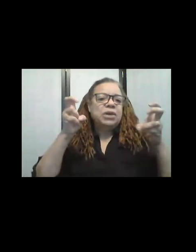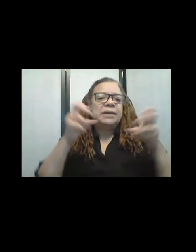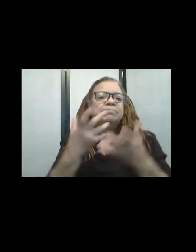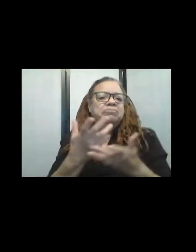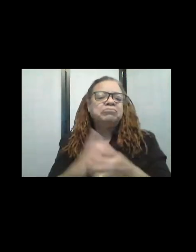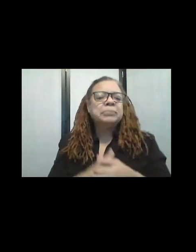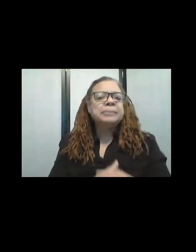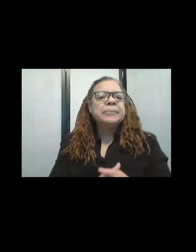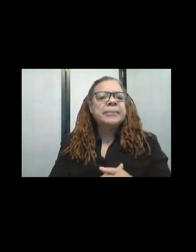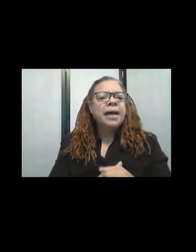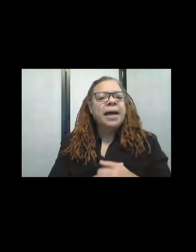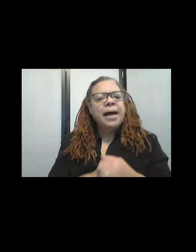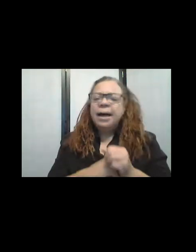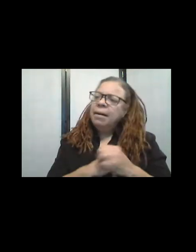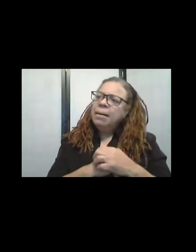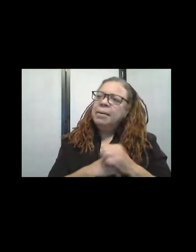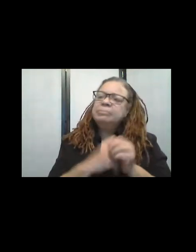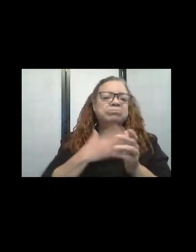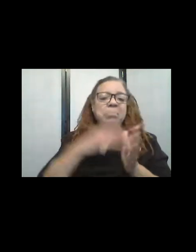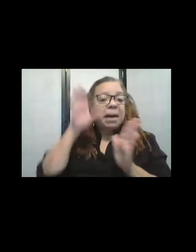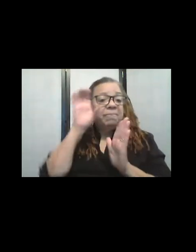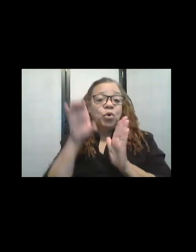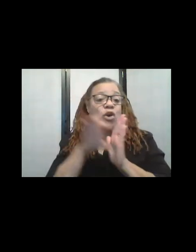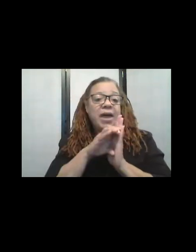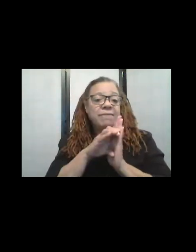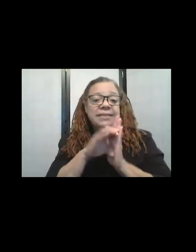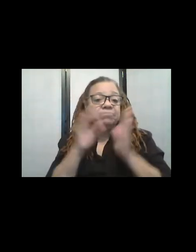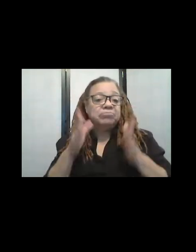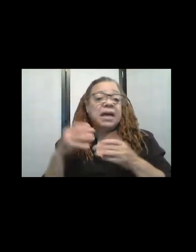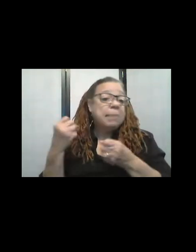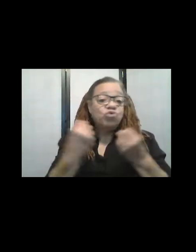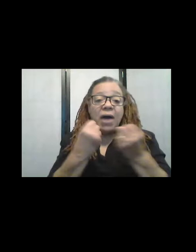Uh, it's pretty much my photographs, like driving by and seeing the sheep,